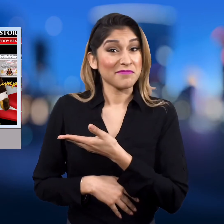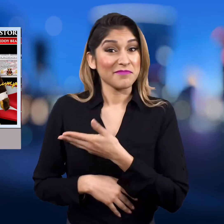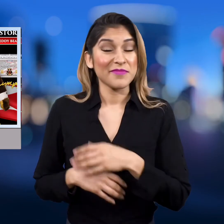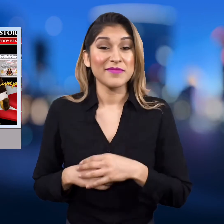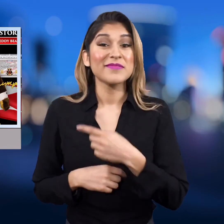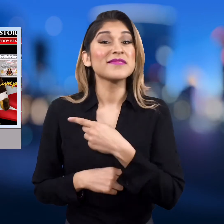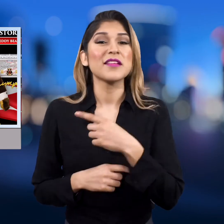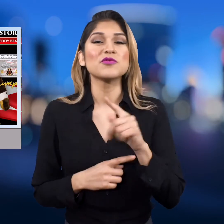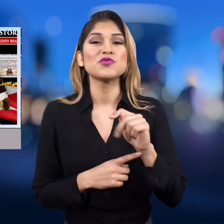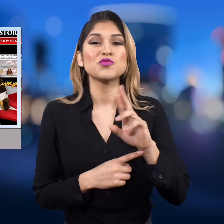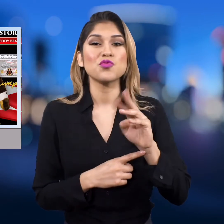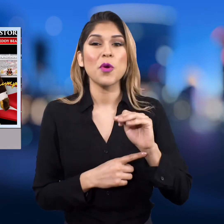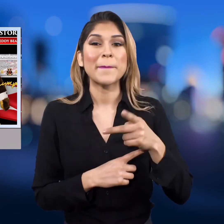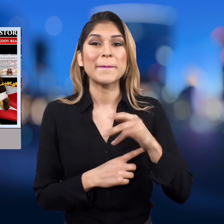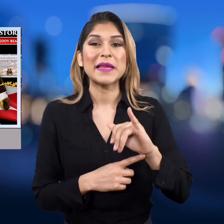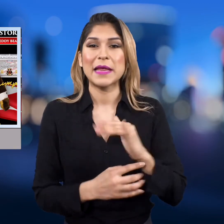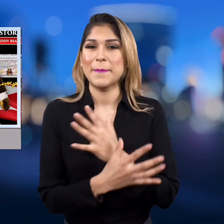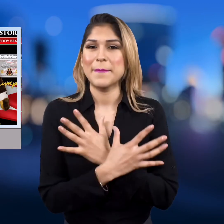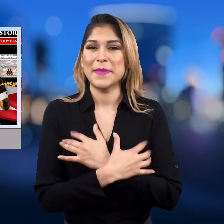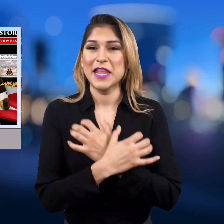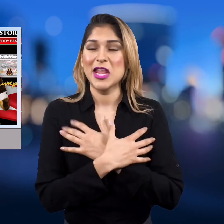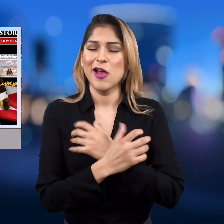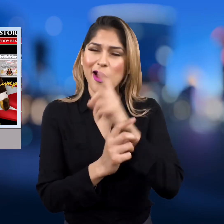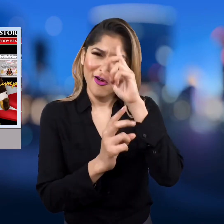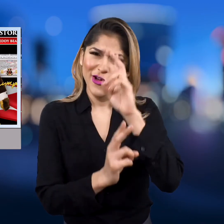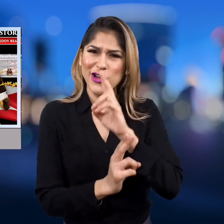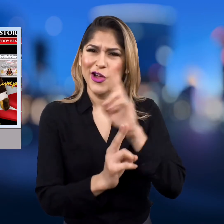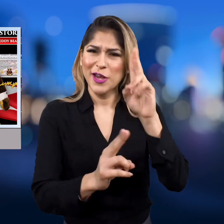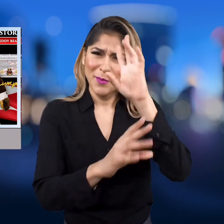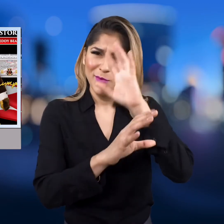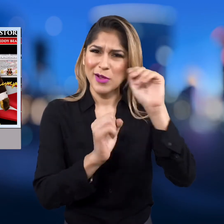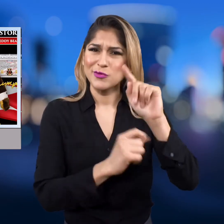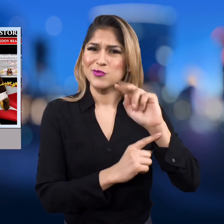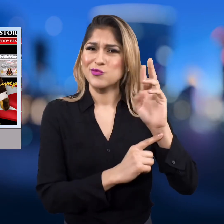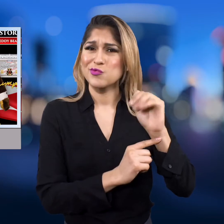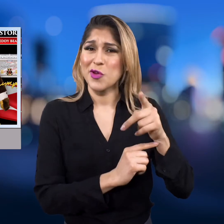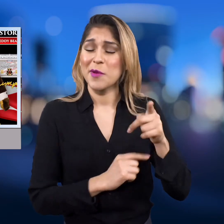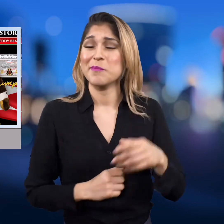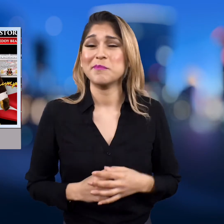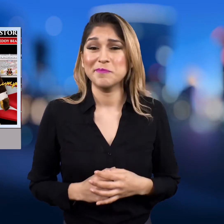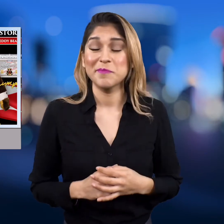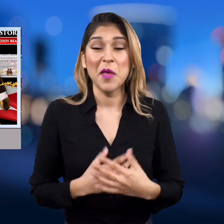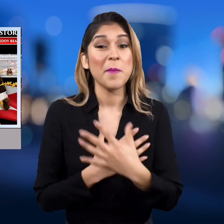This is "Trumpy Bear" -- in honor of President Trump.